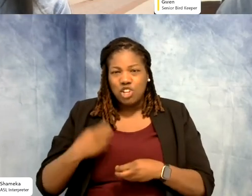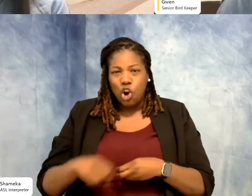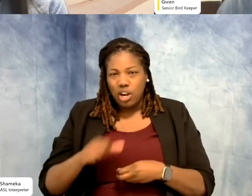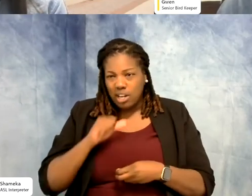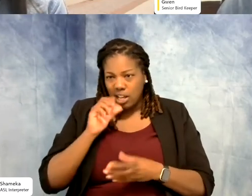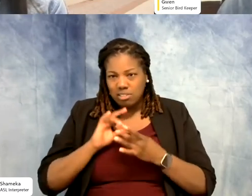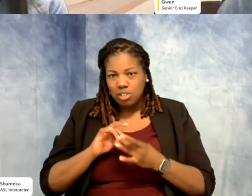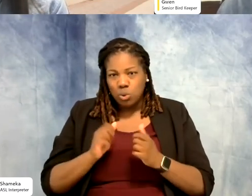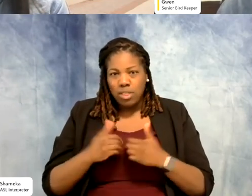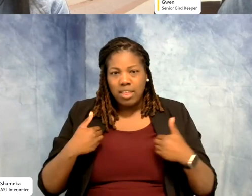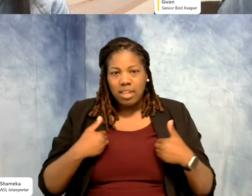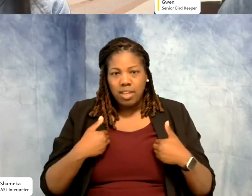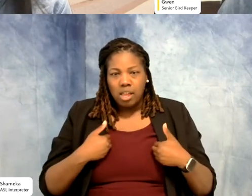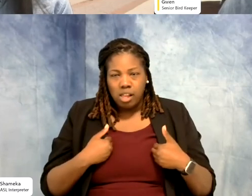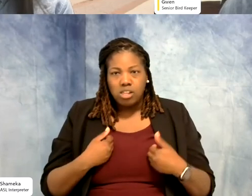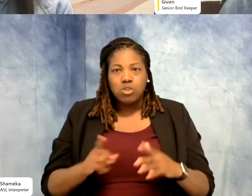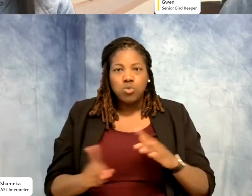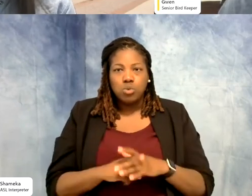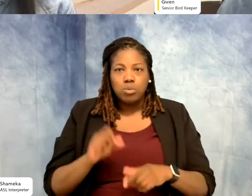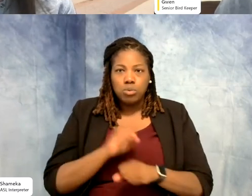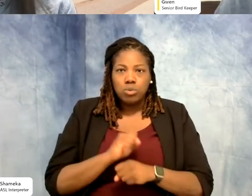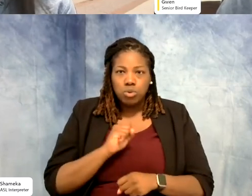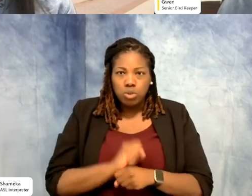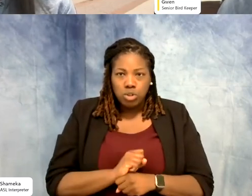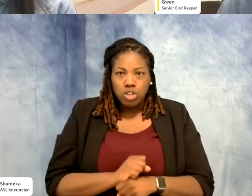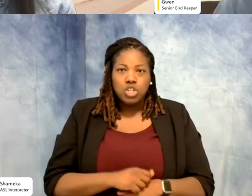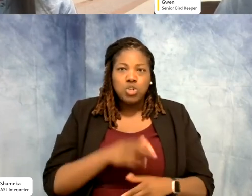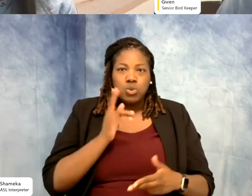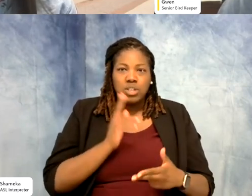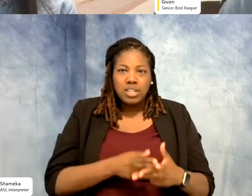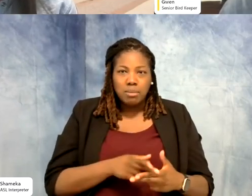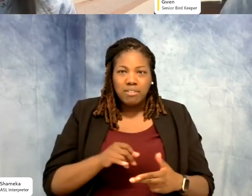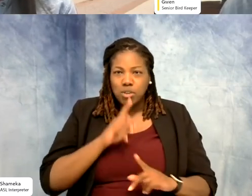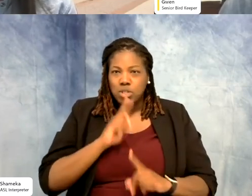You come to work, you give some of them names, whether they respond to them like your dog, no.